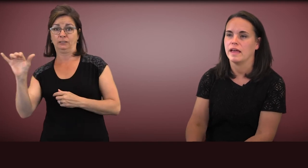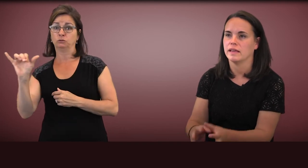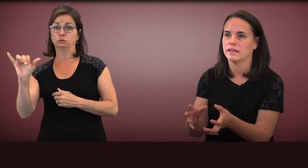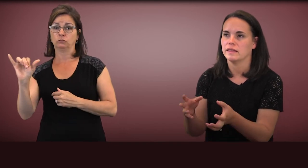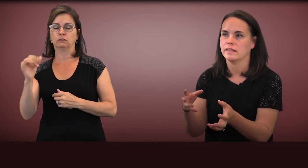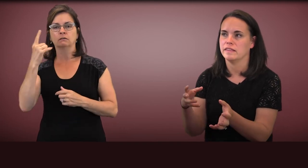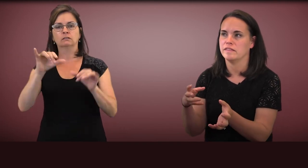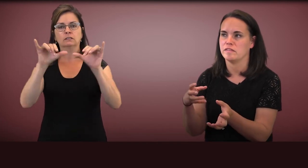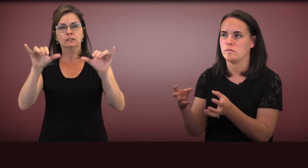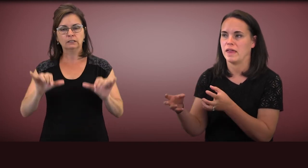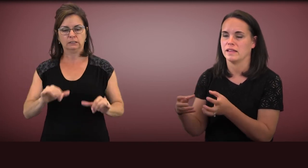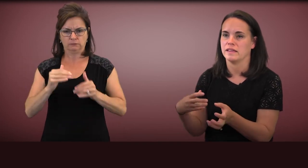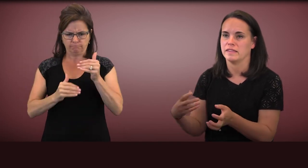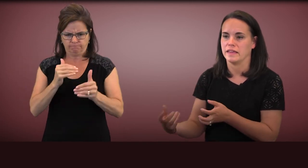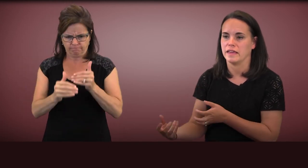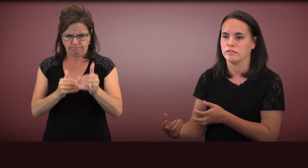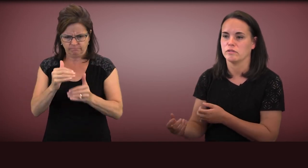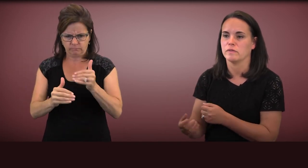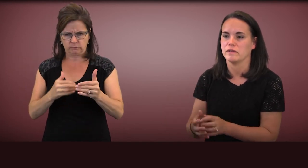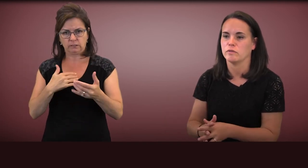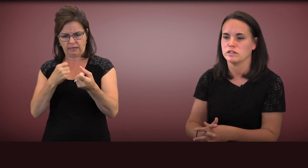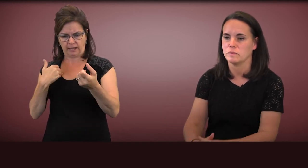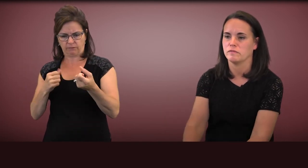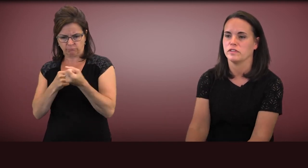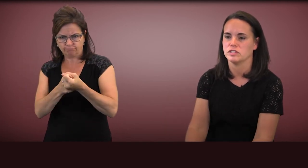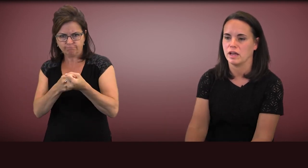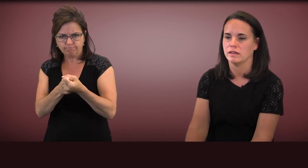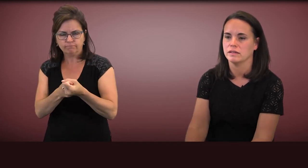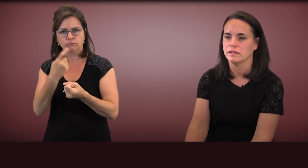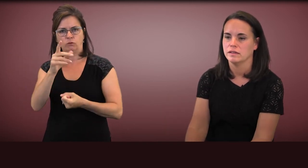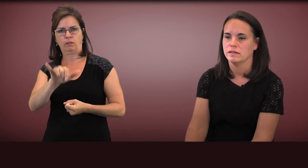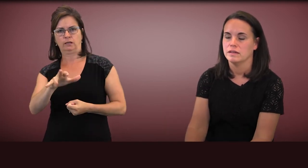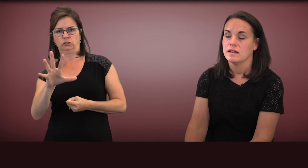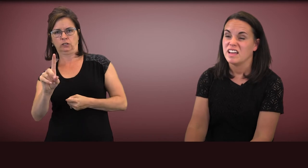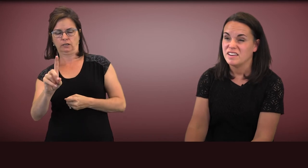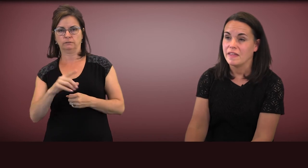like systematically thinking through reinforcement for the child.